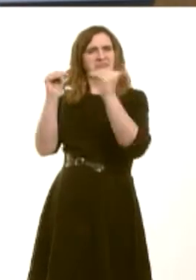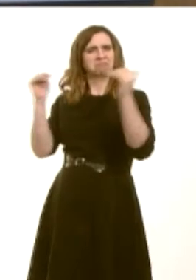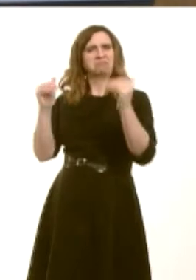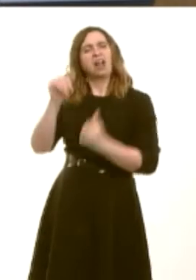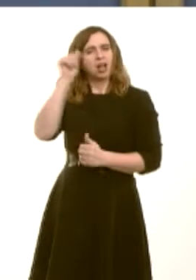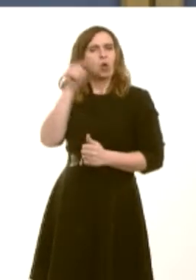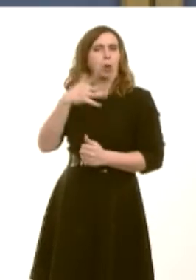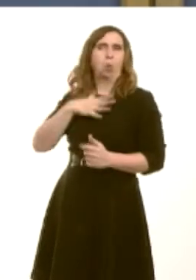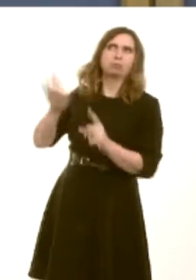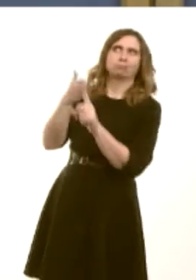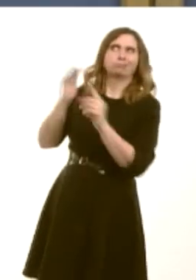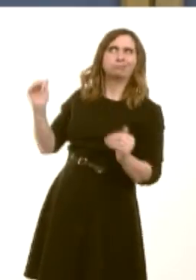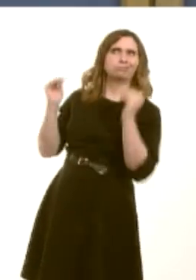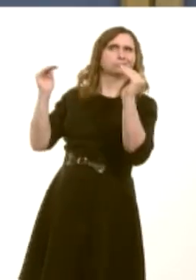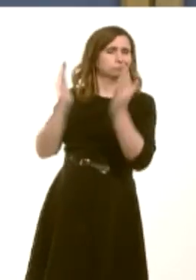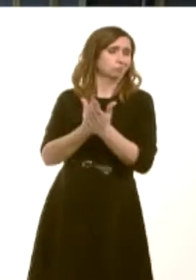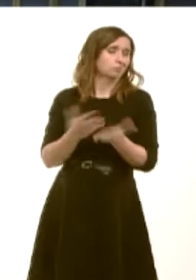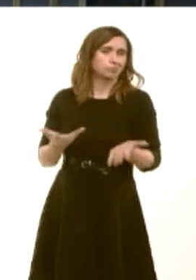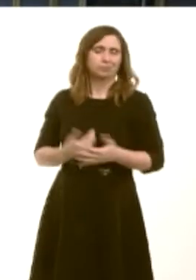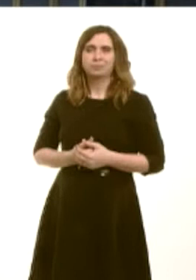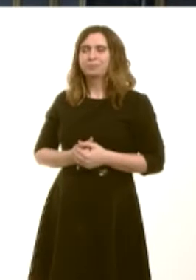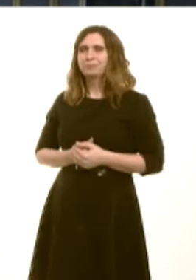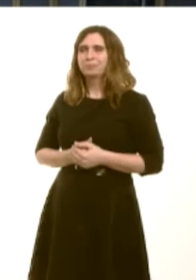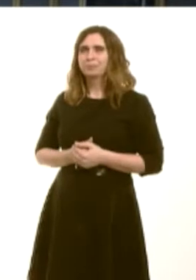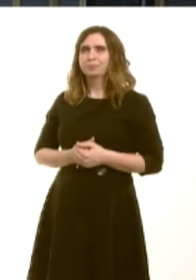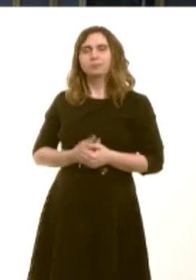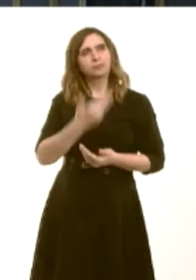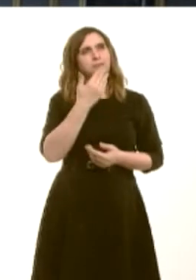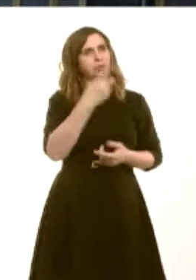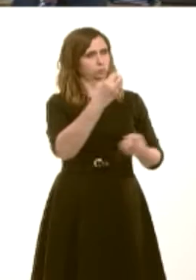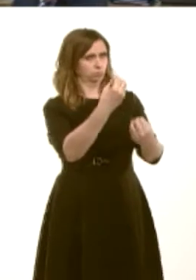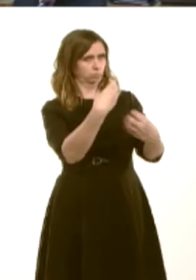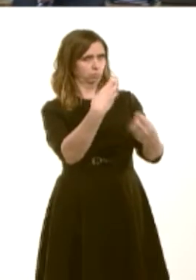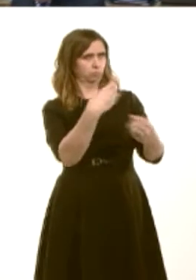want to reach anyway. Mike Hedges: 6. A wnaiff y Prif Weinidog ddatganiad